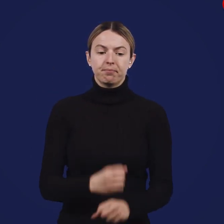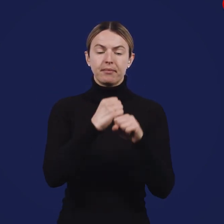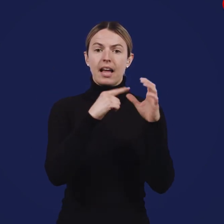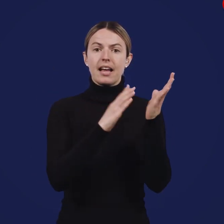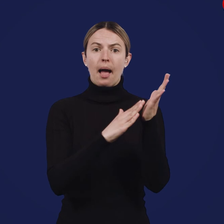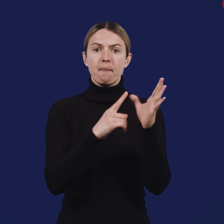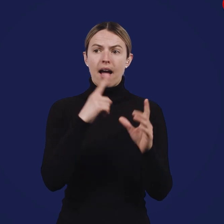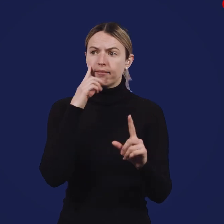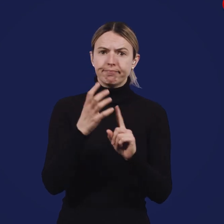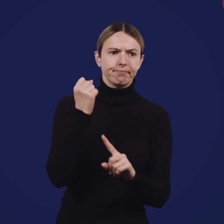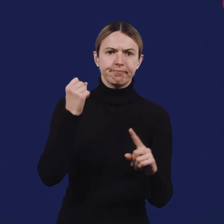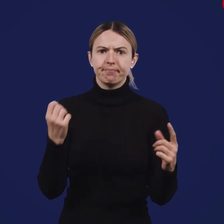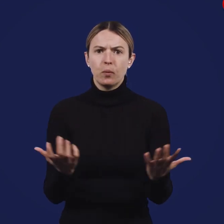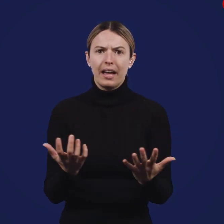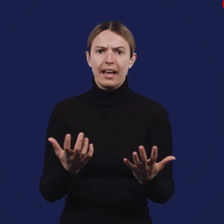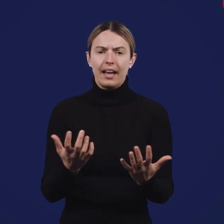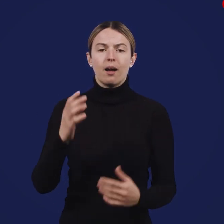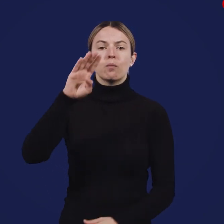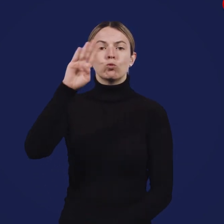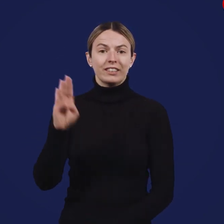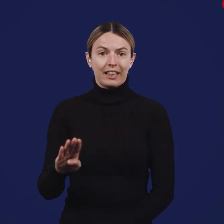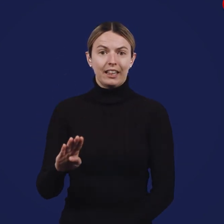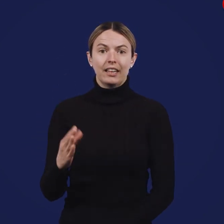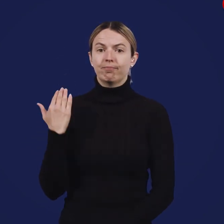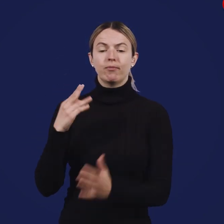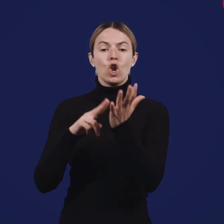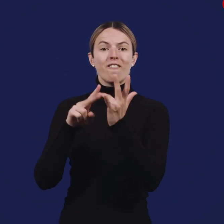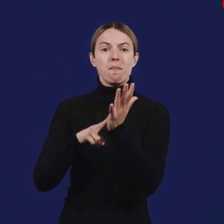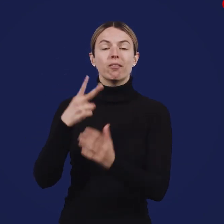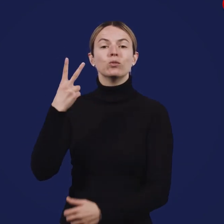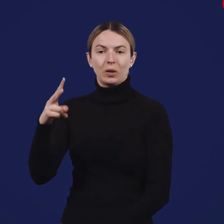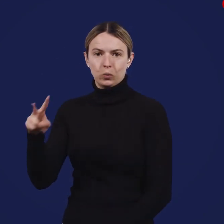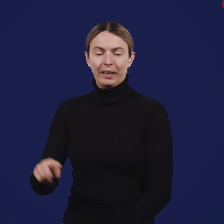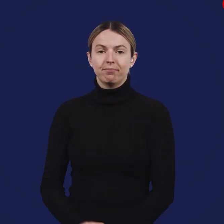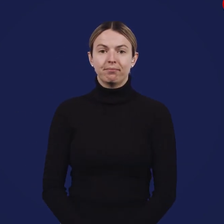Gamma which was first detected in Brazil in November 2020.